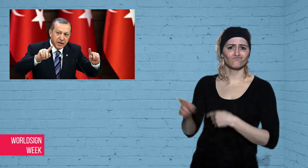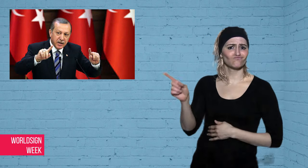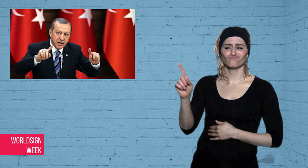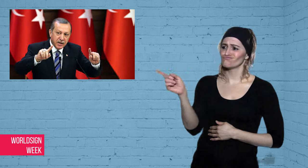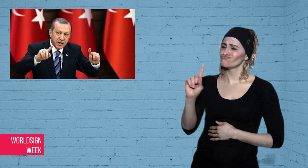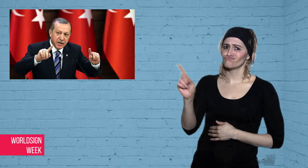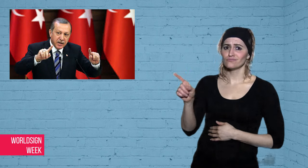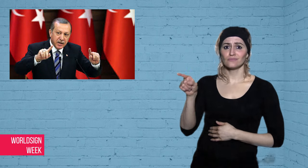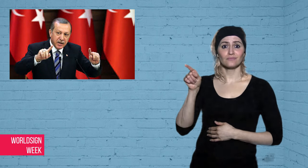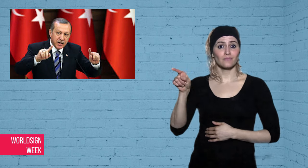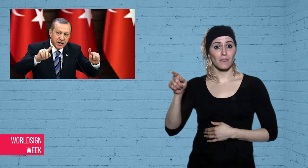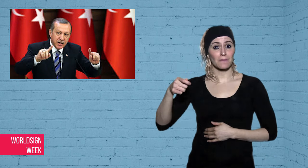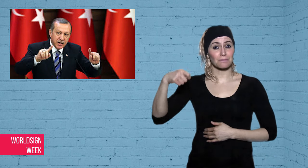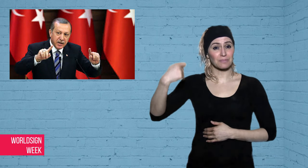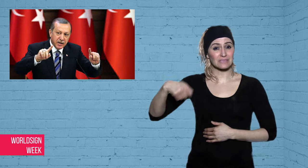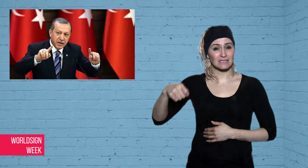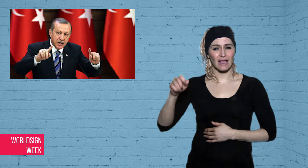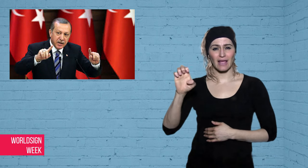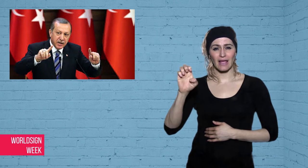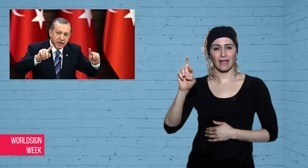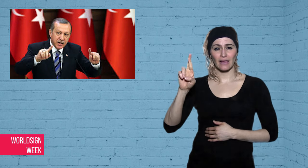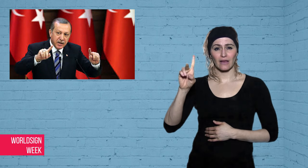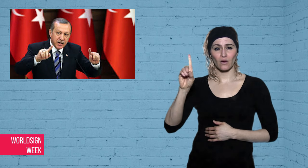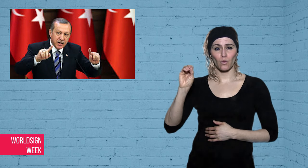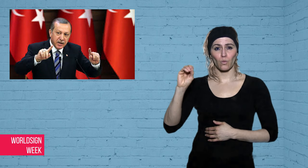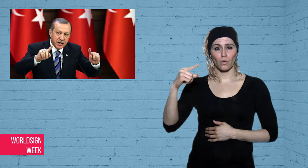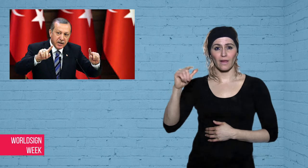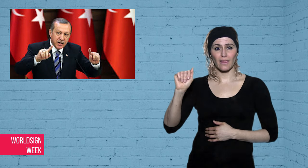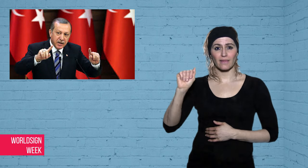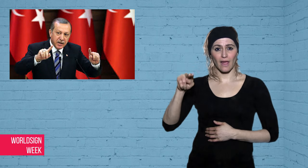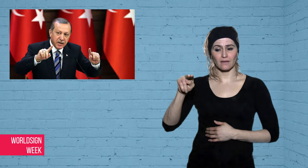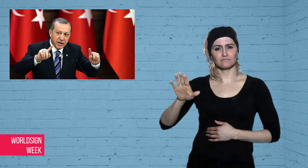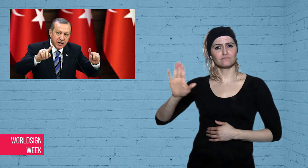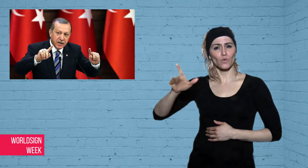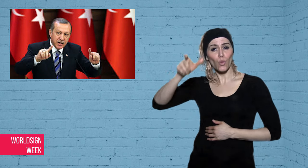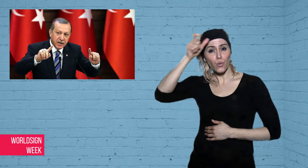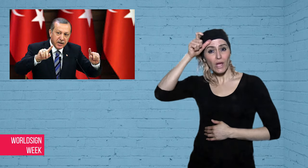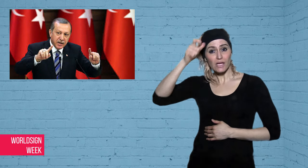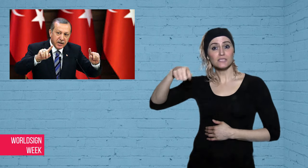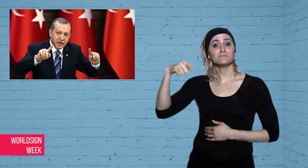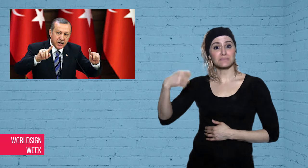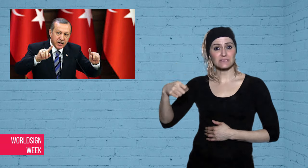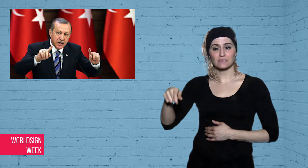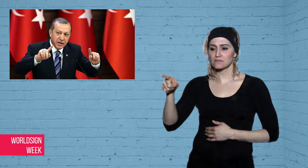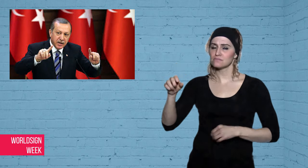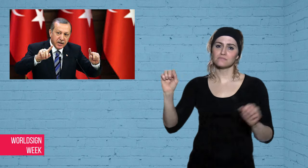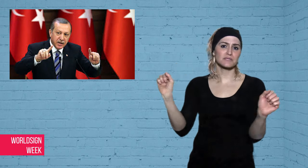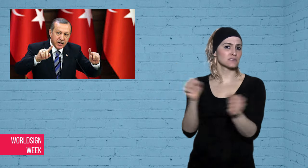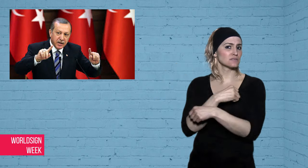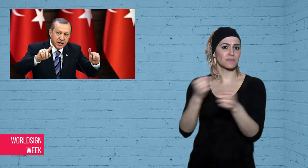Diplomatic relations broke apart when